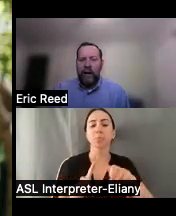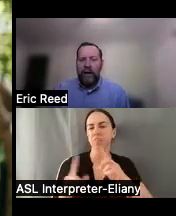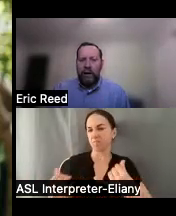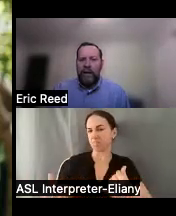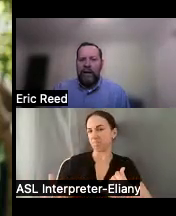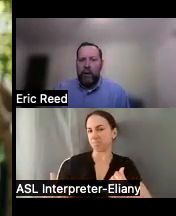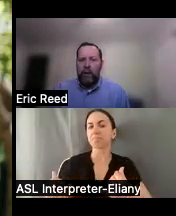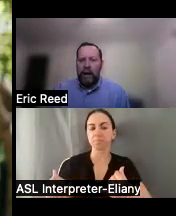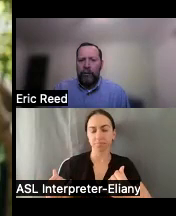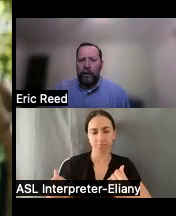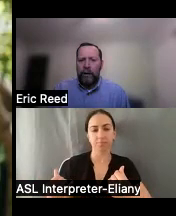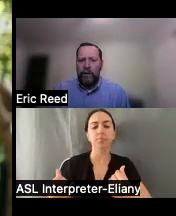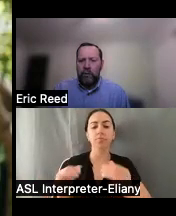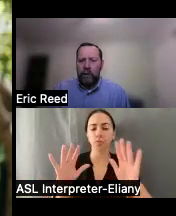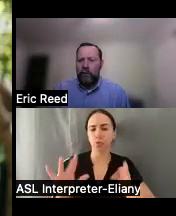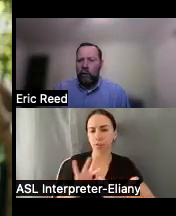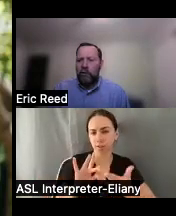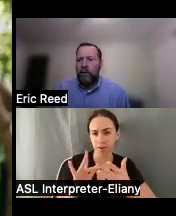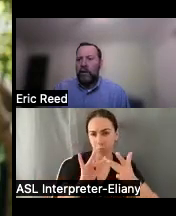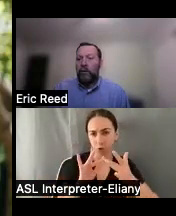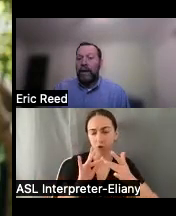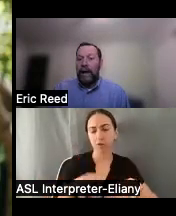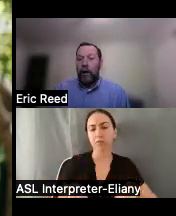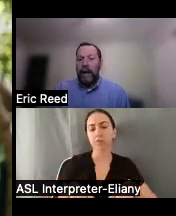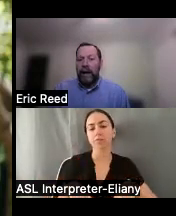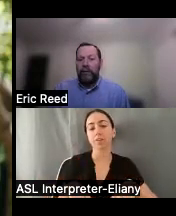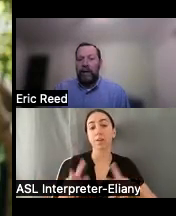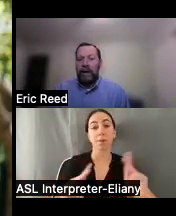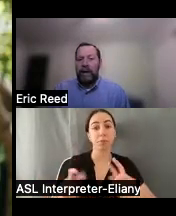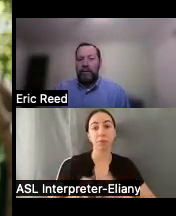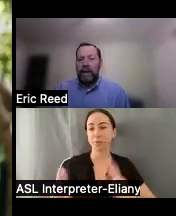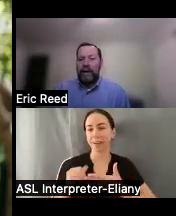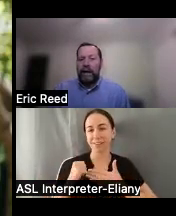got a great Network out there and some great folks ready to help you out and um take care